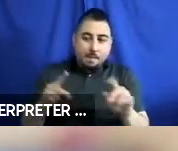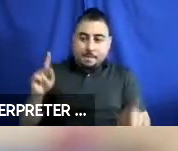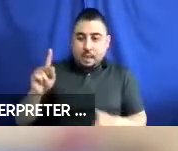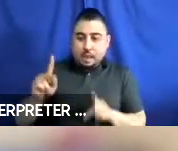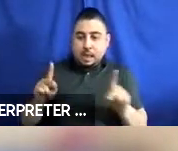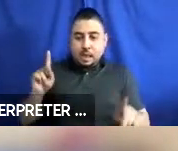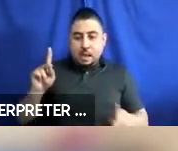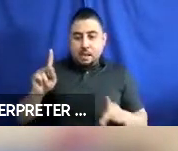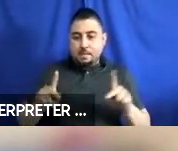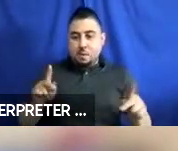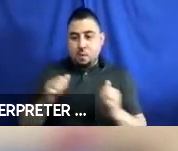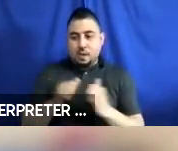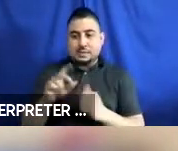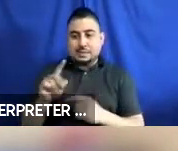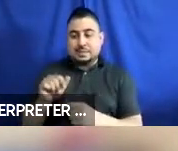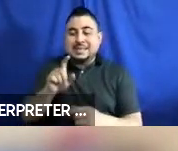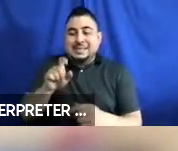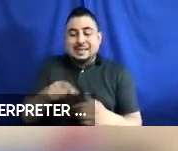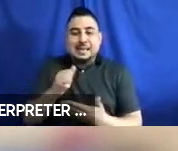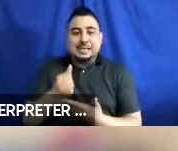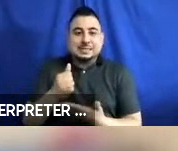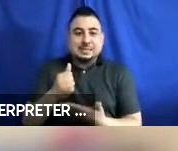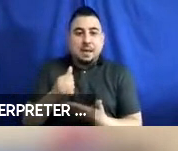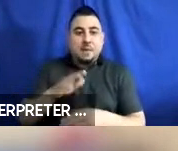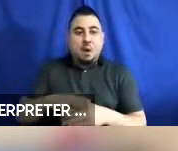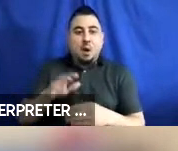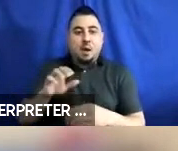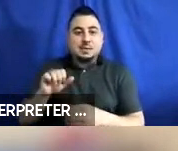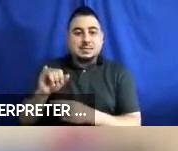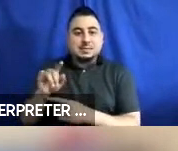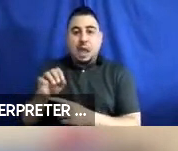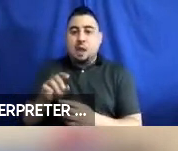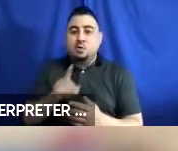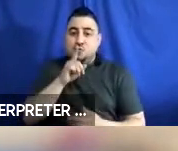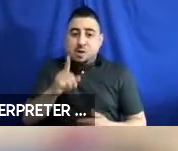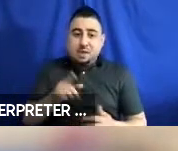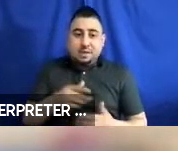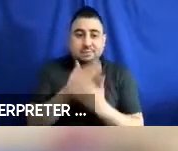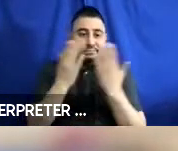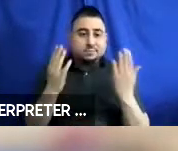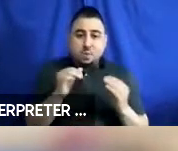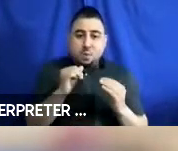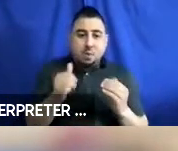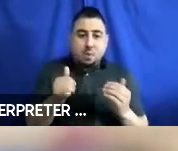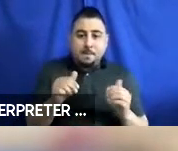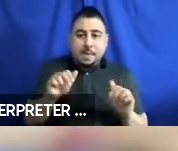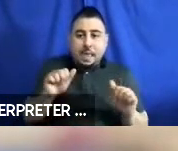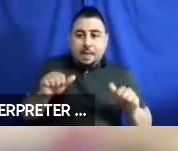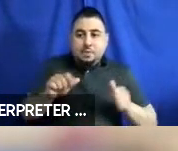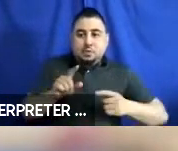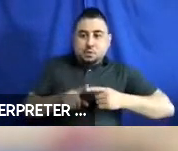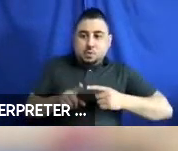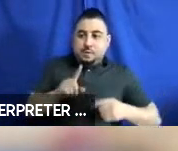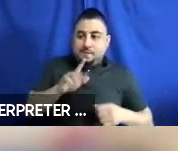do need assistance on site, they may not be able to take part in the transportation.